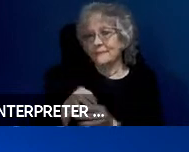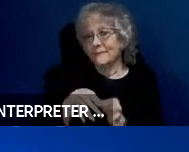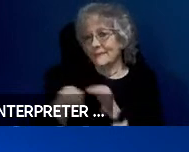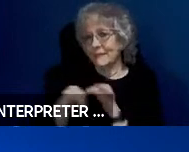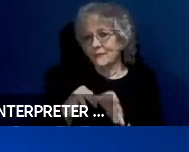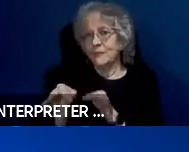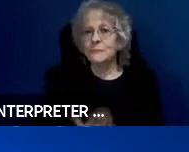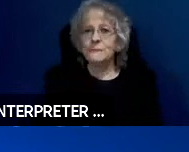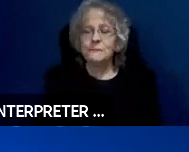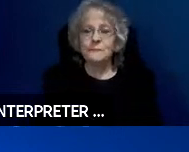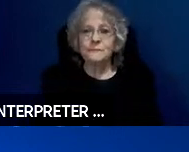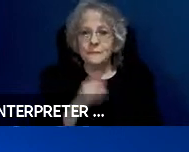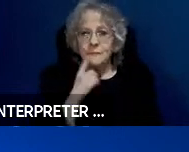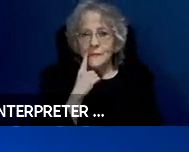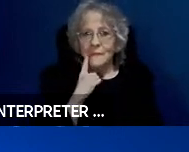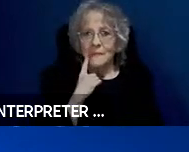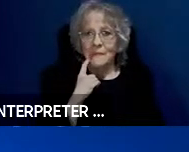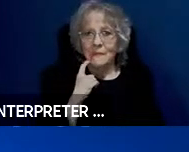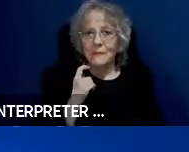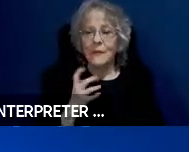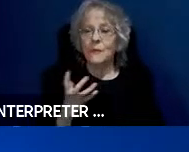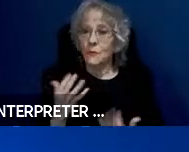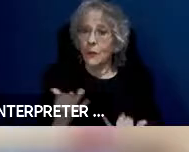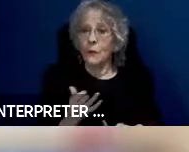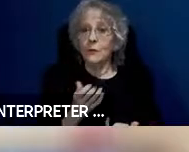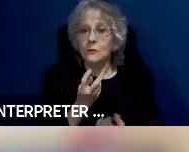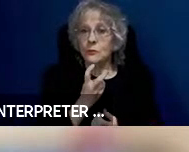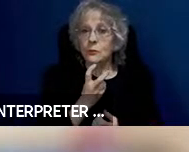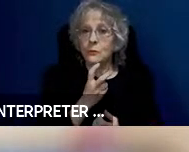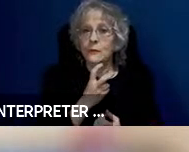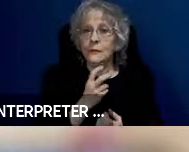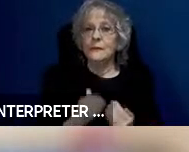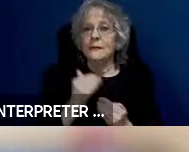And so with that, I would like to transition us to the next slide for our open discussion,